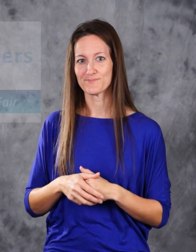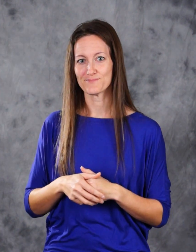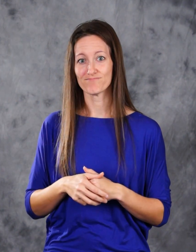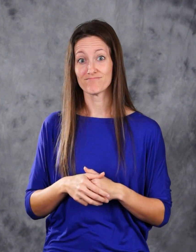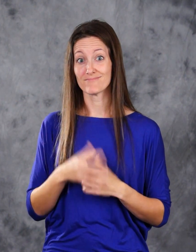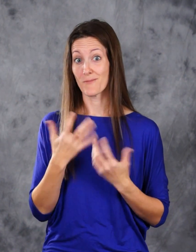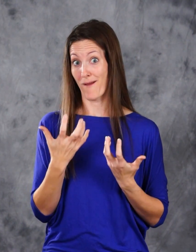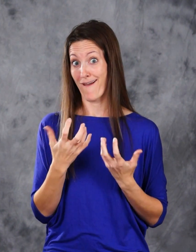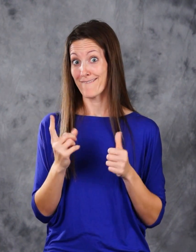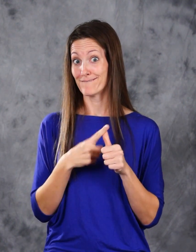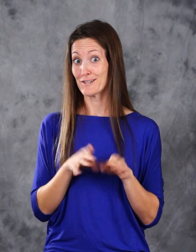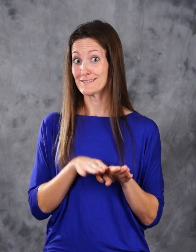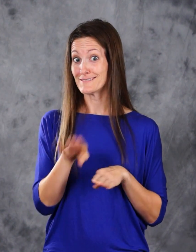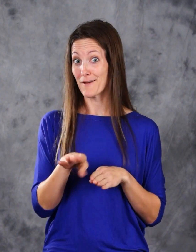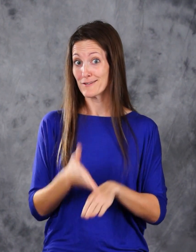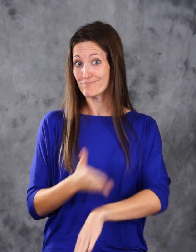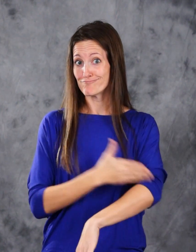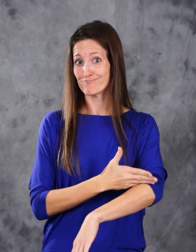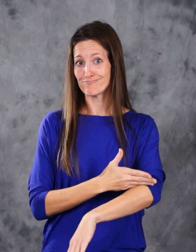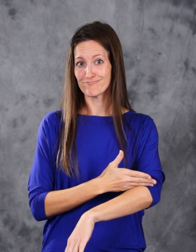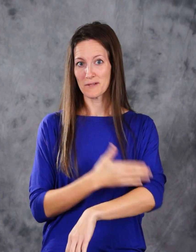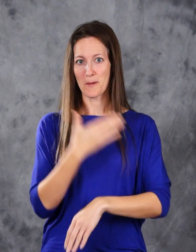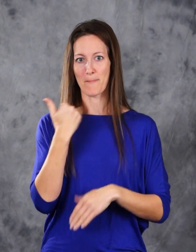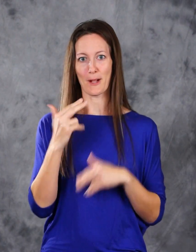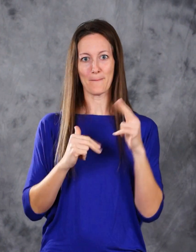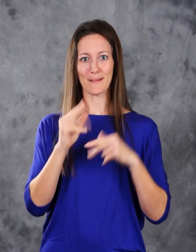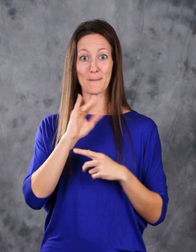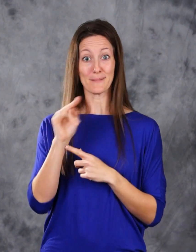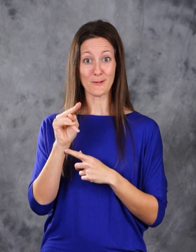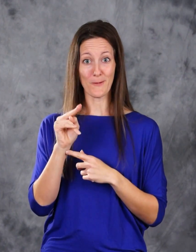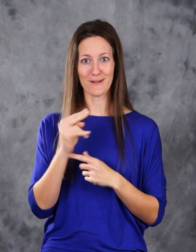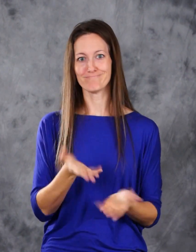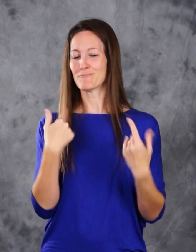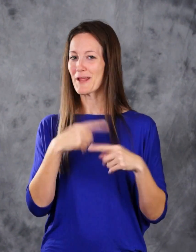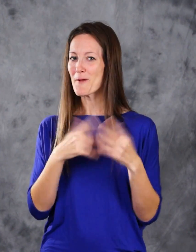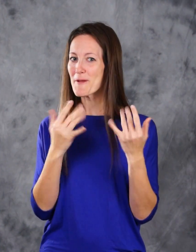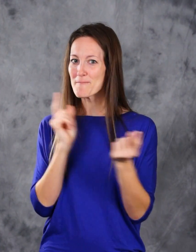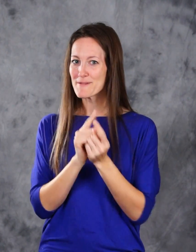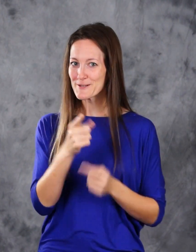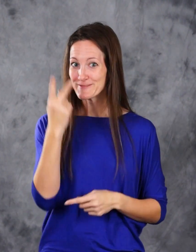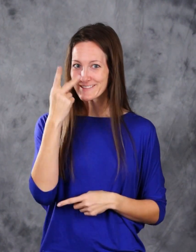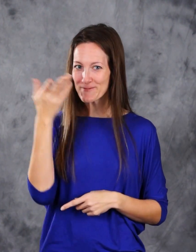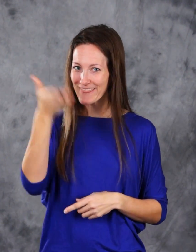Come take the first step in helping to build a better Minnesota. We can’t wait to meet you.